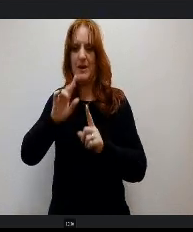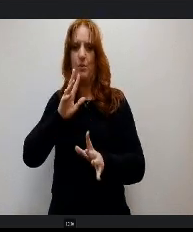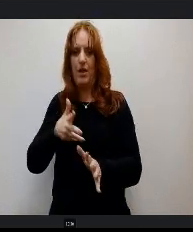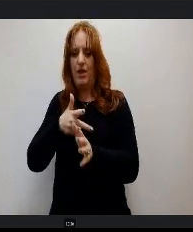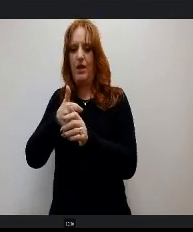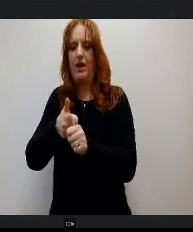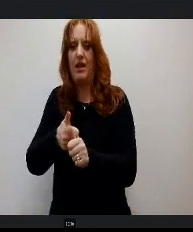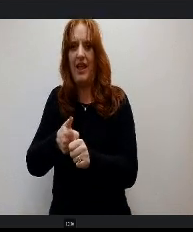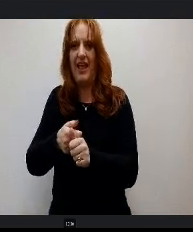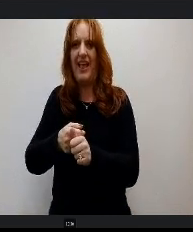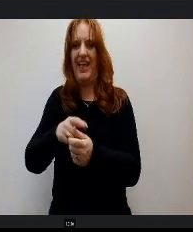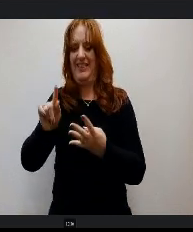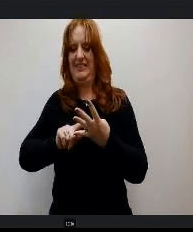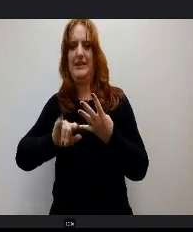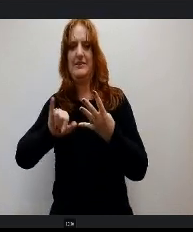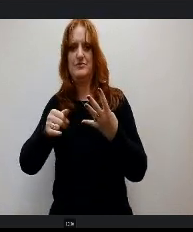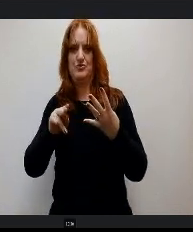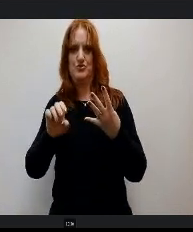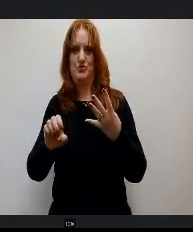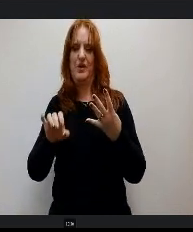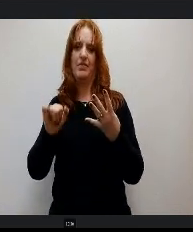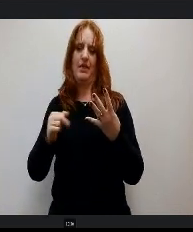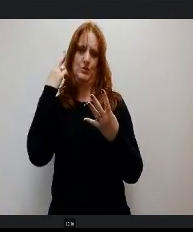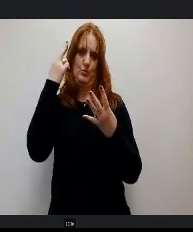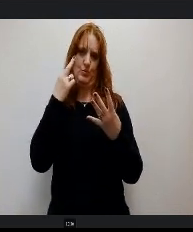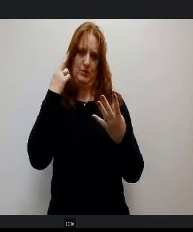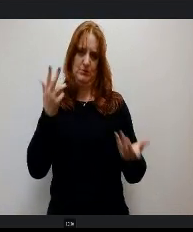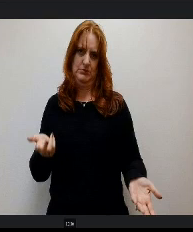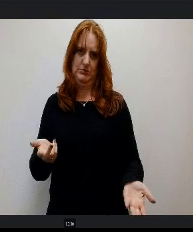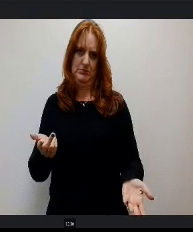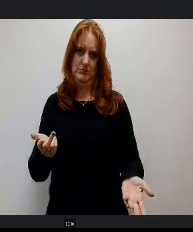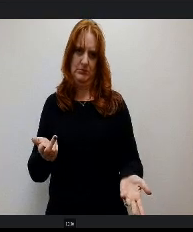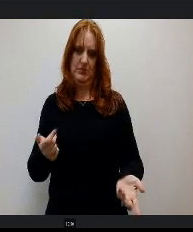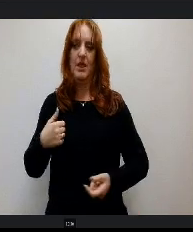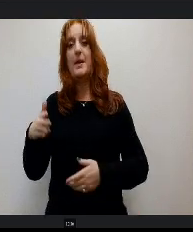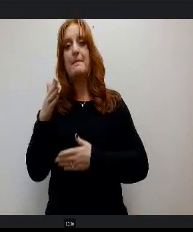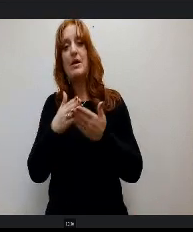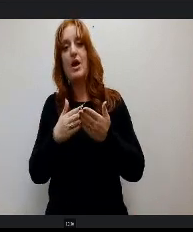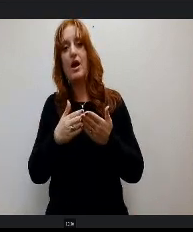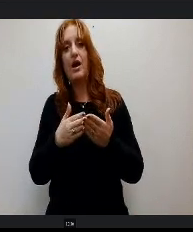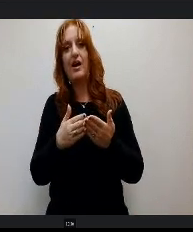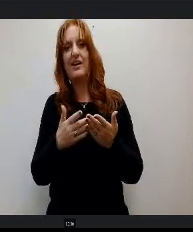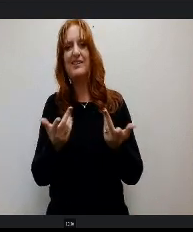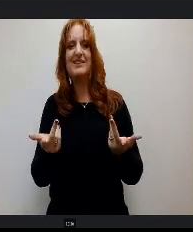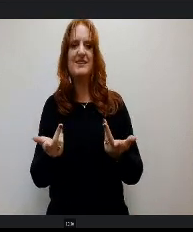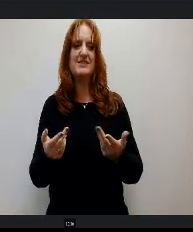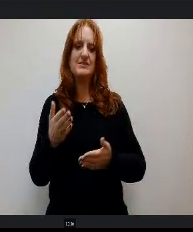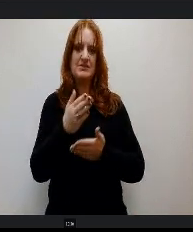of June. That's the biggest reason I will tell you part of that is some unfilled positions as well, but